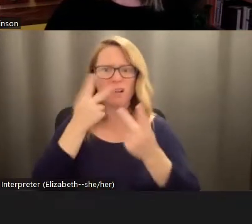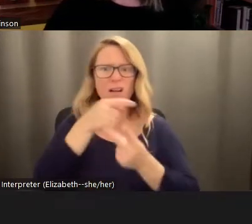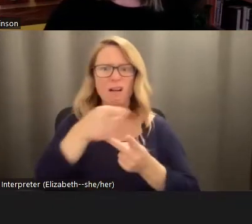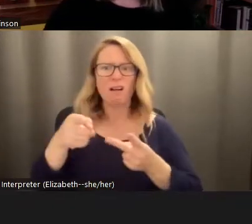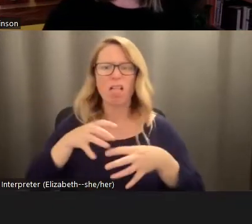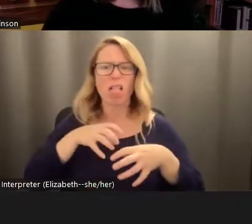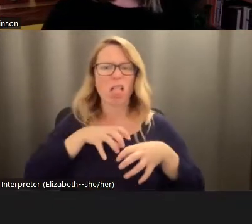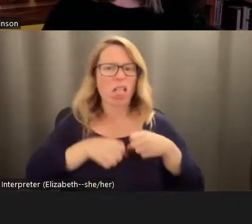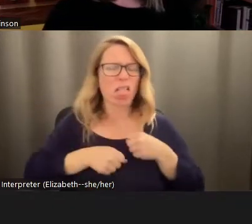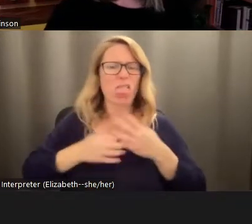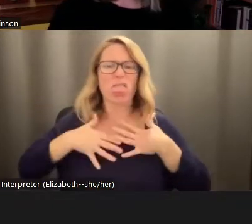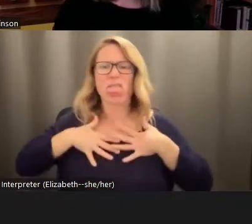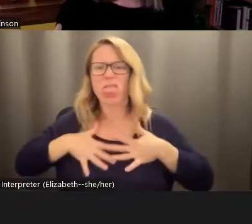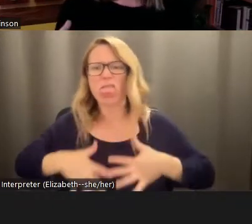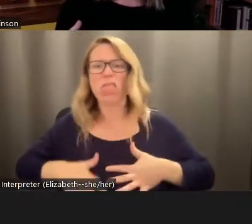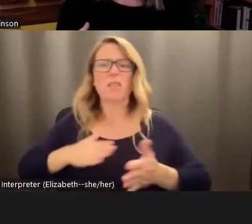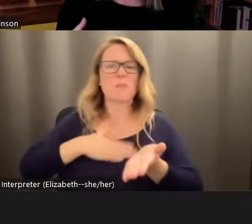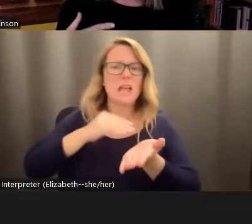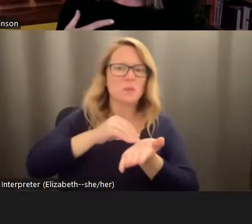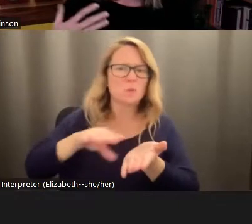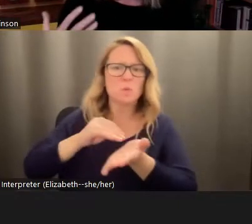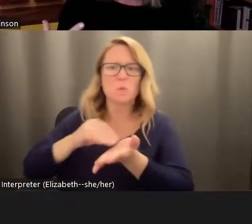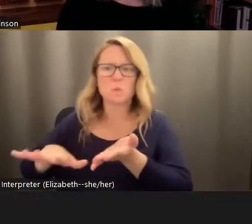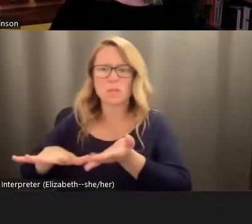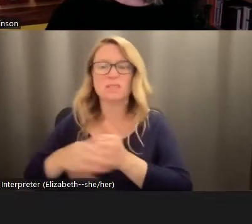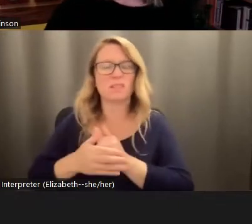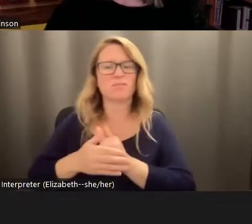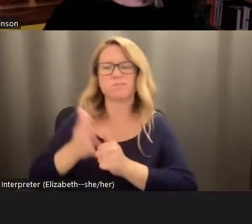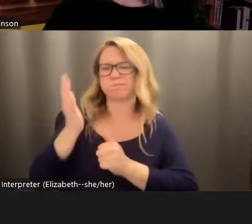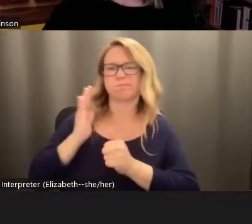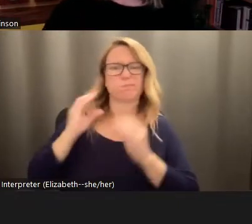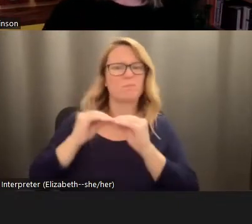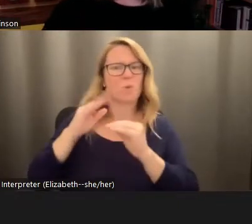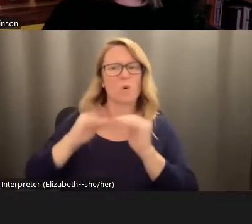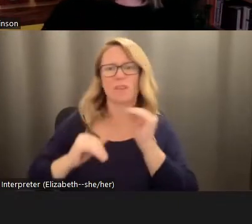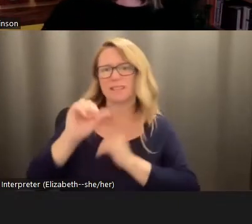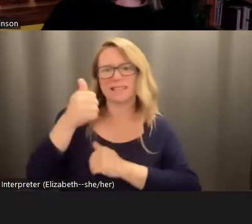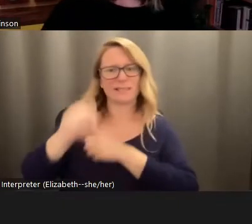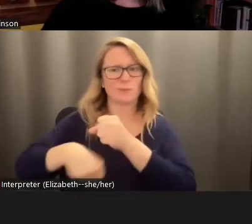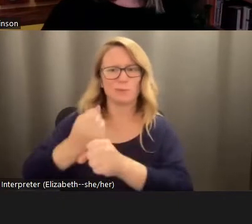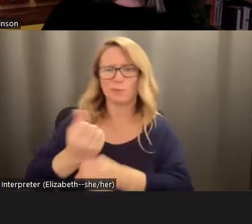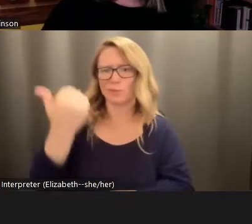students. And that's going back well over a decade now. And I do